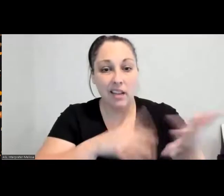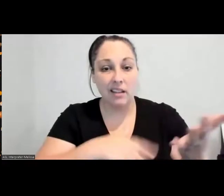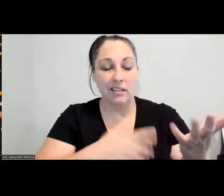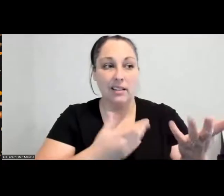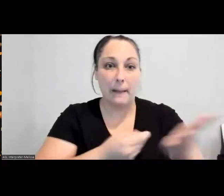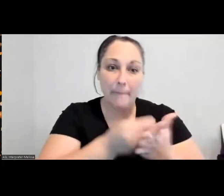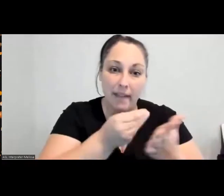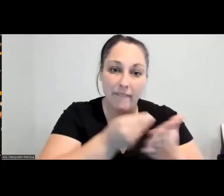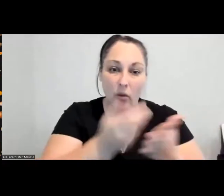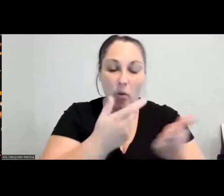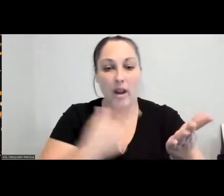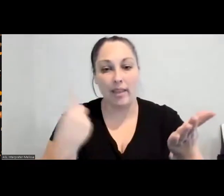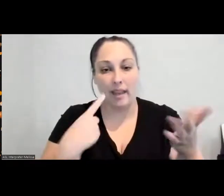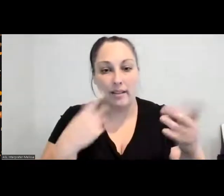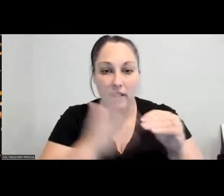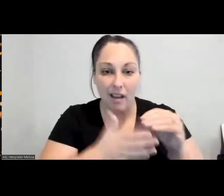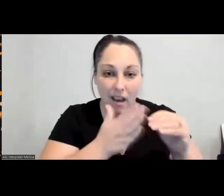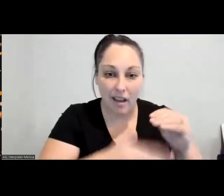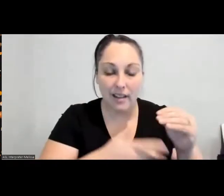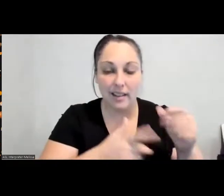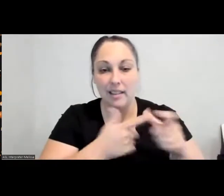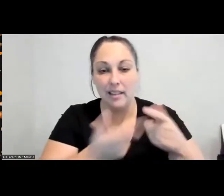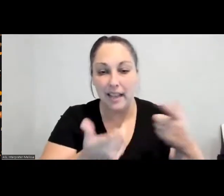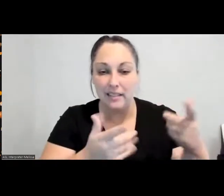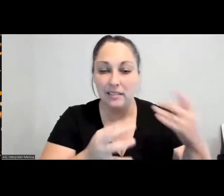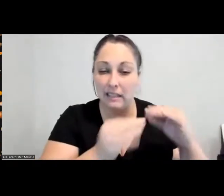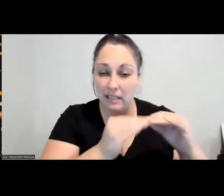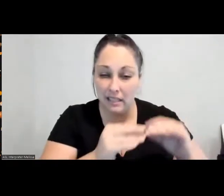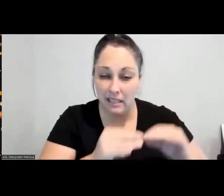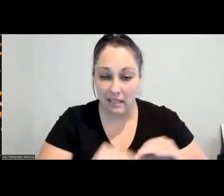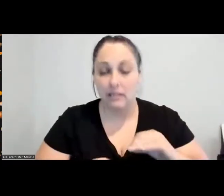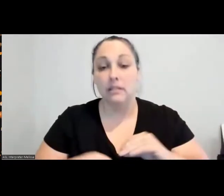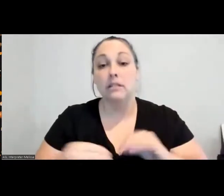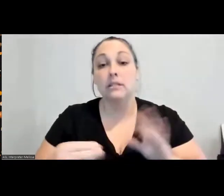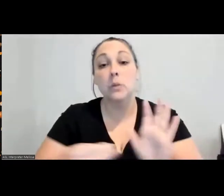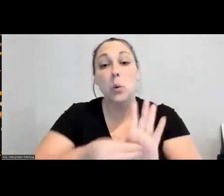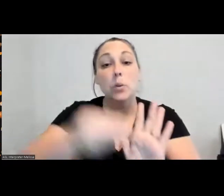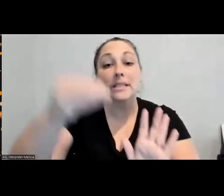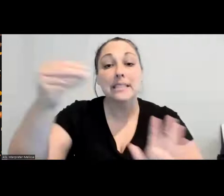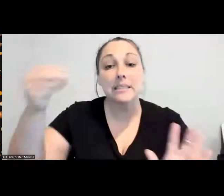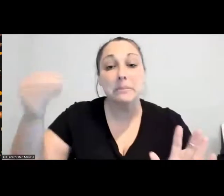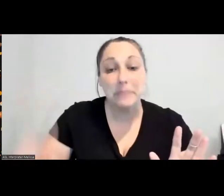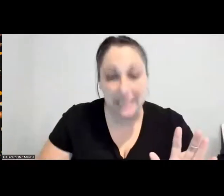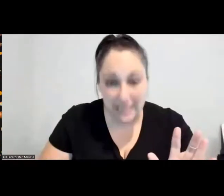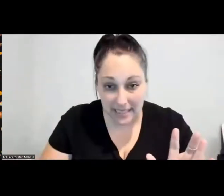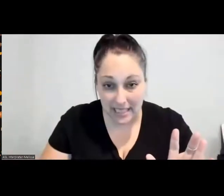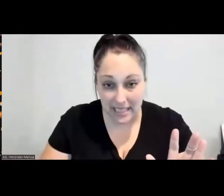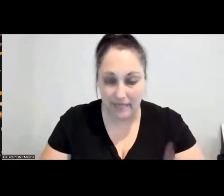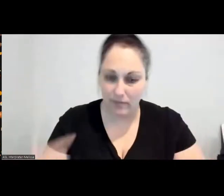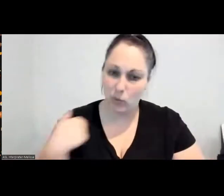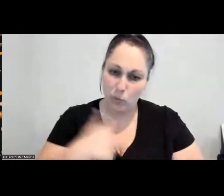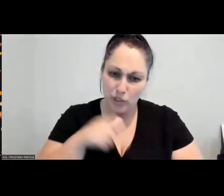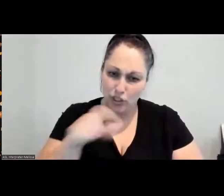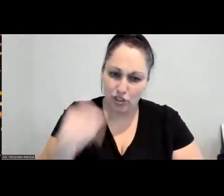cut it and so forth, it was so expensive; right? That should not be. We know that that should not be the case.